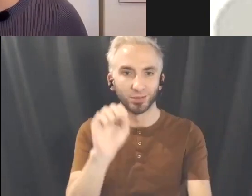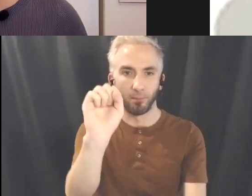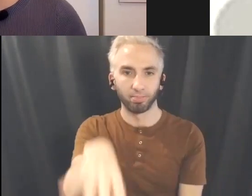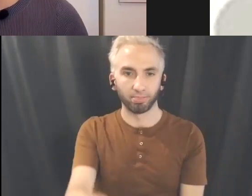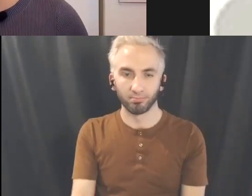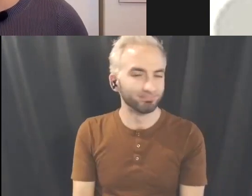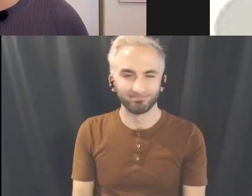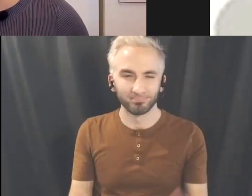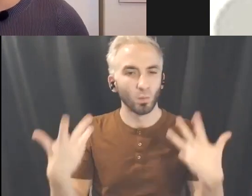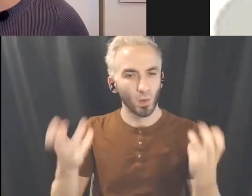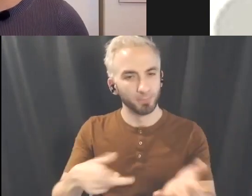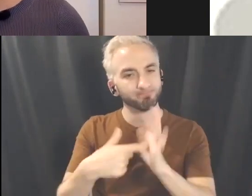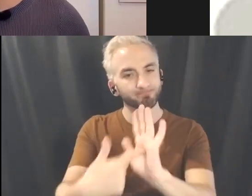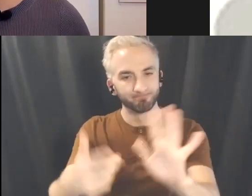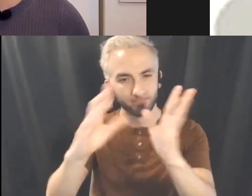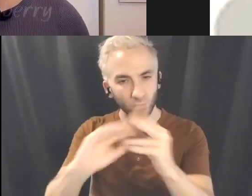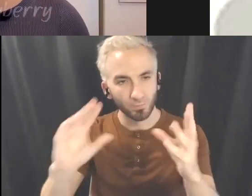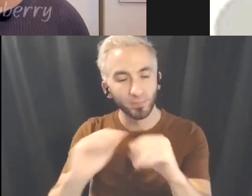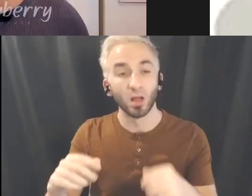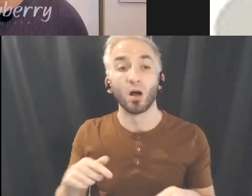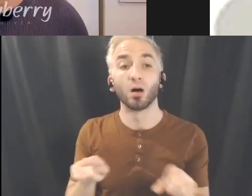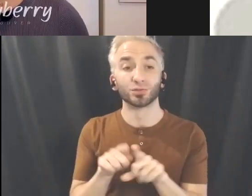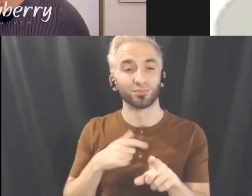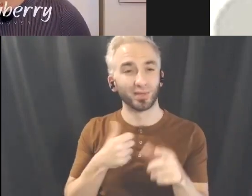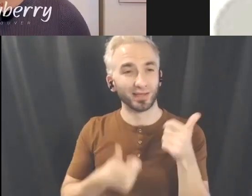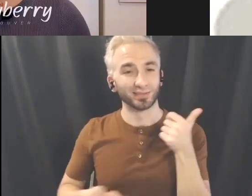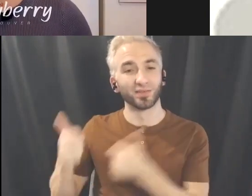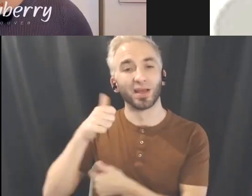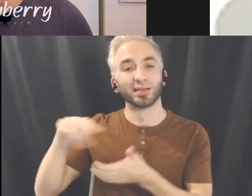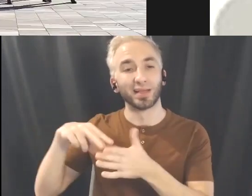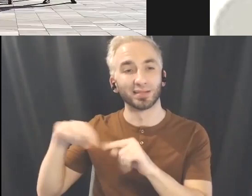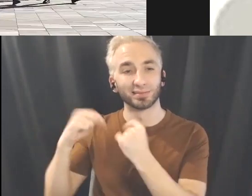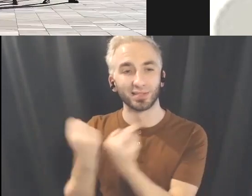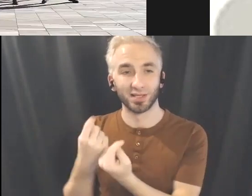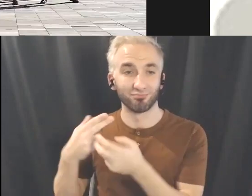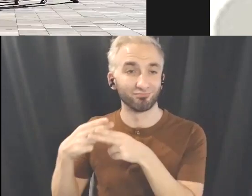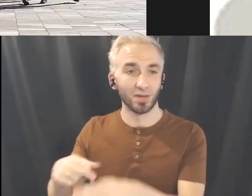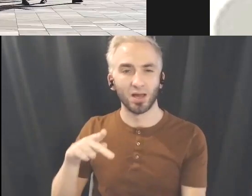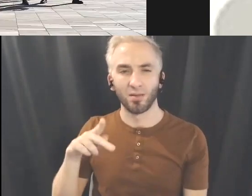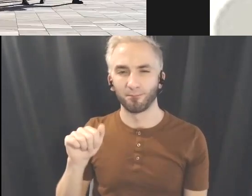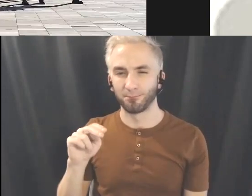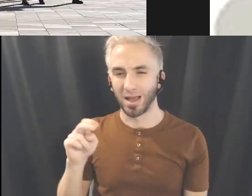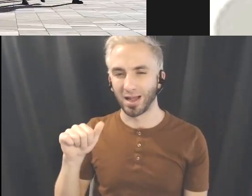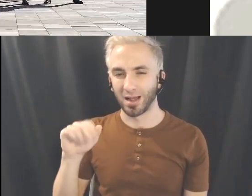I am also the executive of a dance team called Pawnwiberry FSU. We make a lot of videos street